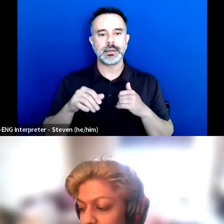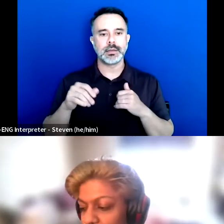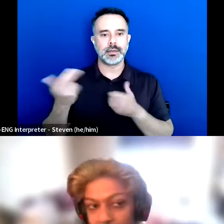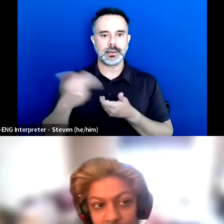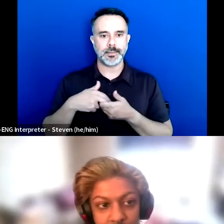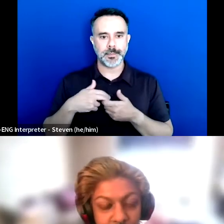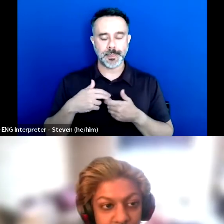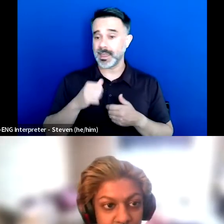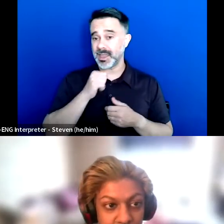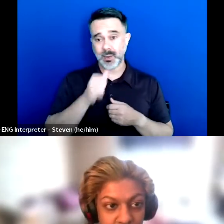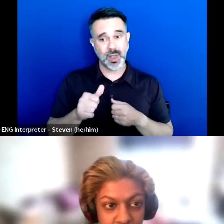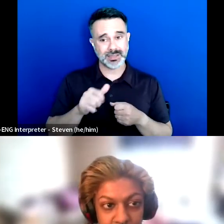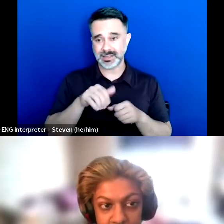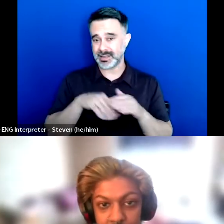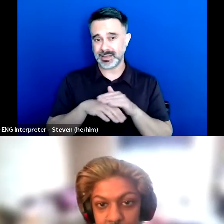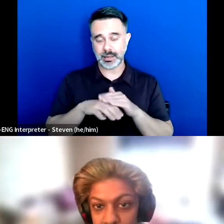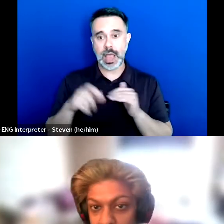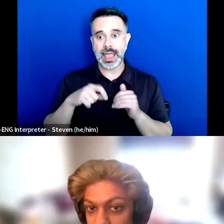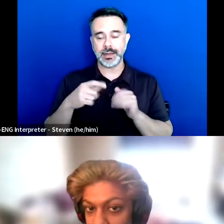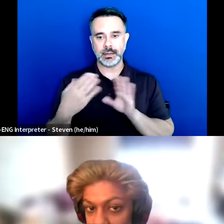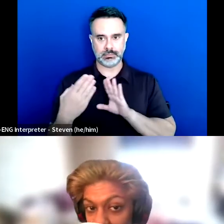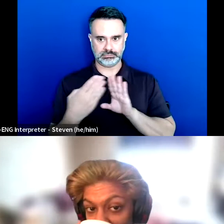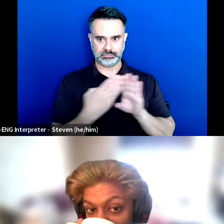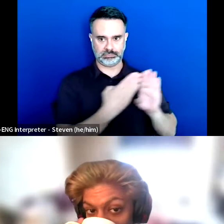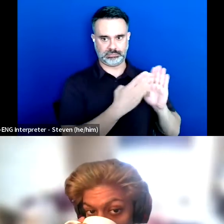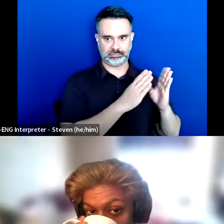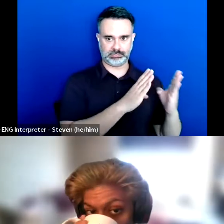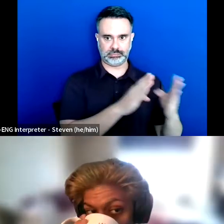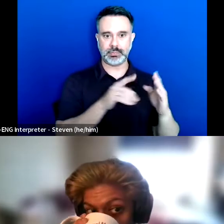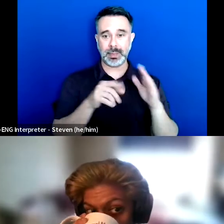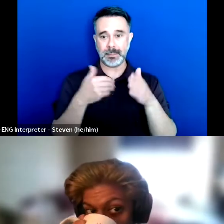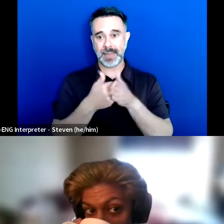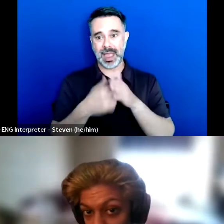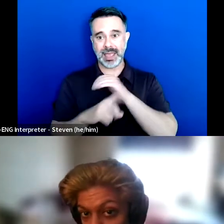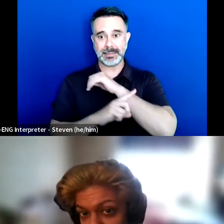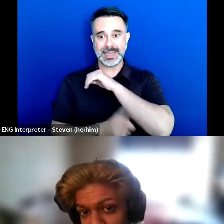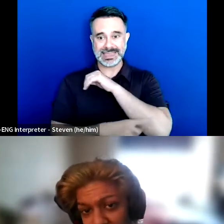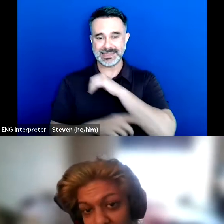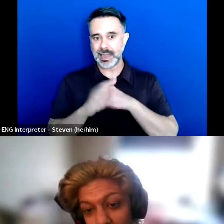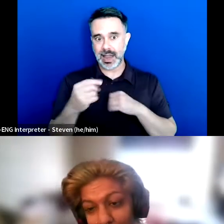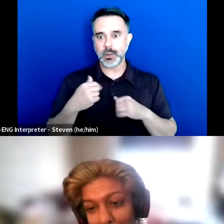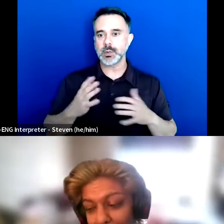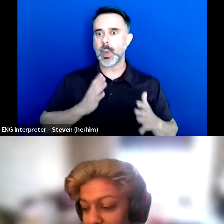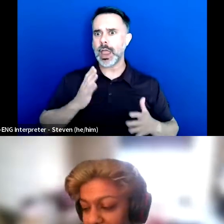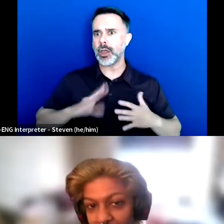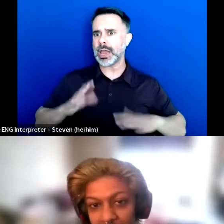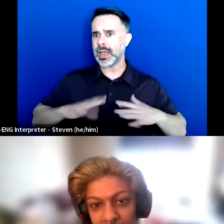I had to go down an alleyway, inside alleyway by the bins. And I was wearing a very nice dress. And I was like this is not fully accessible.